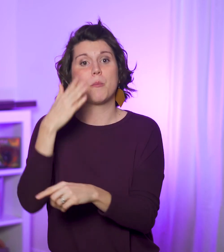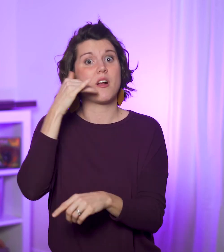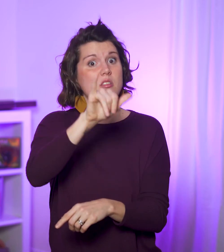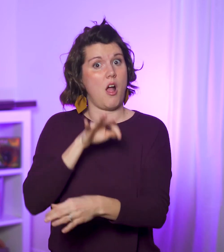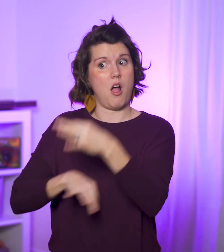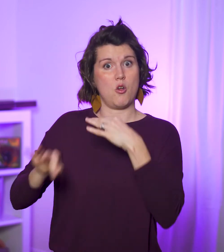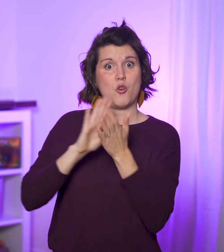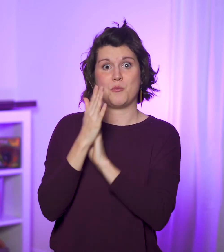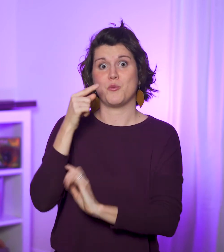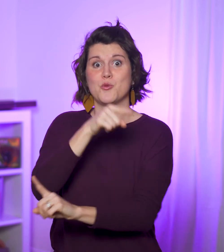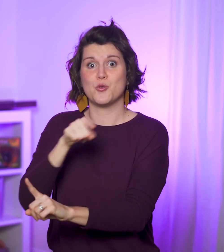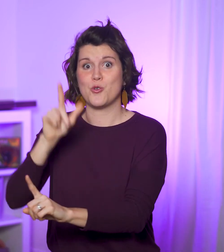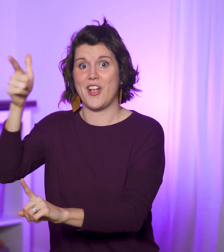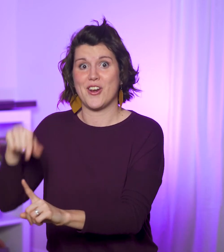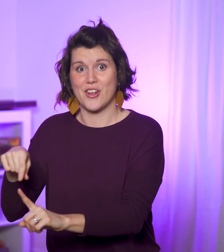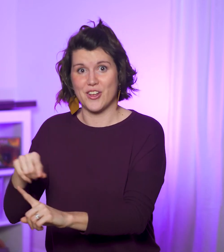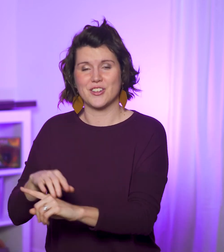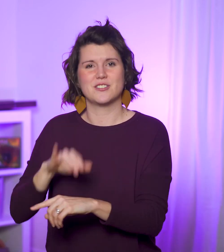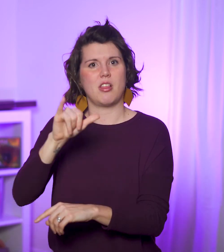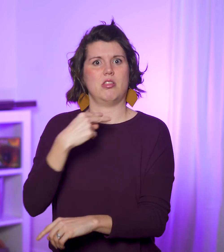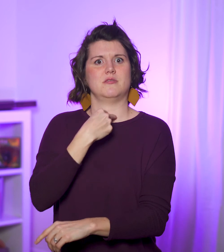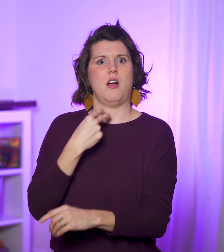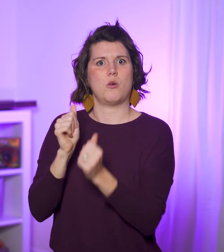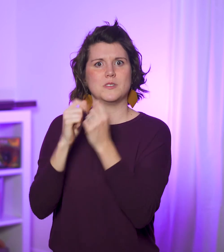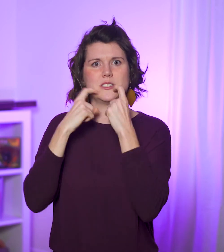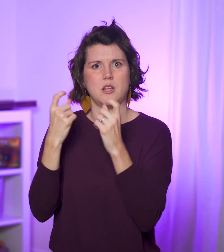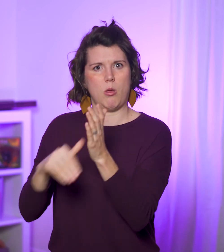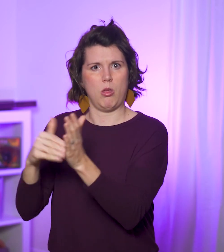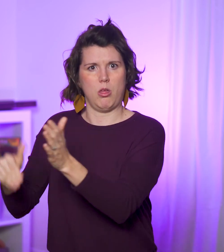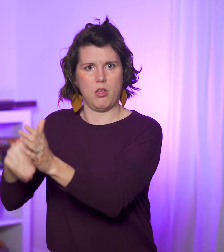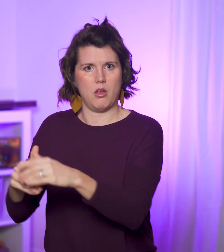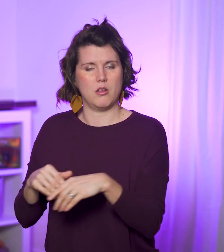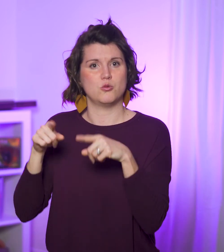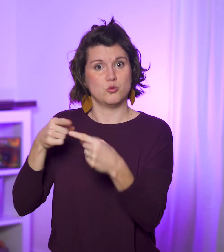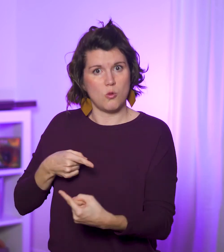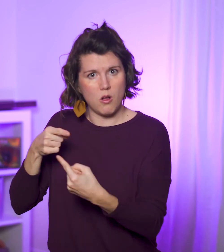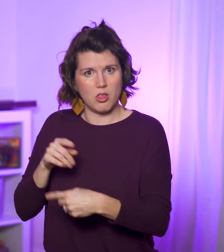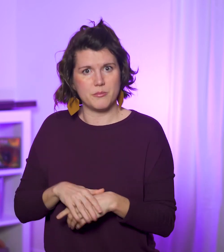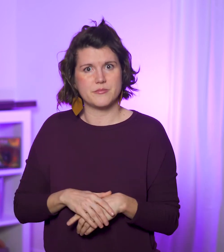because that could be you next week.